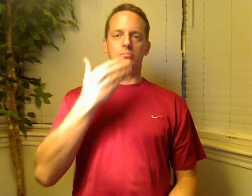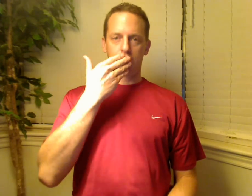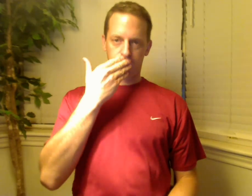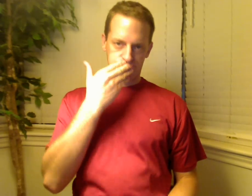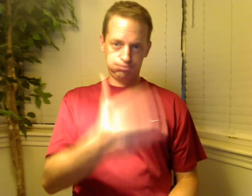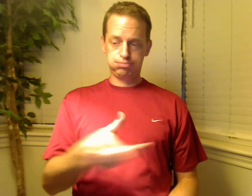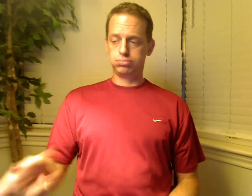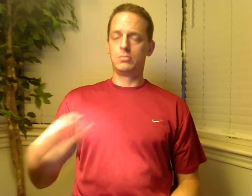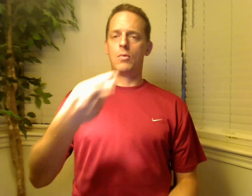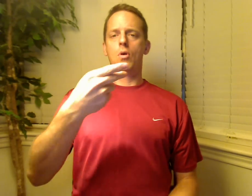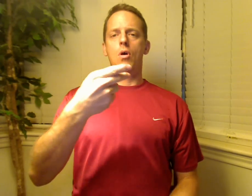This is a very good book.